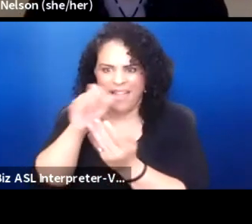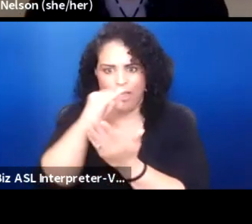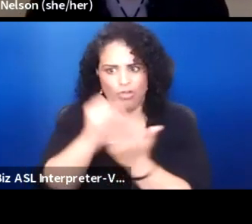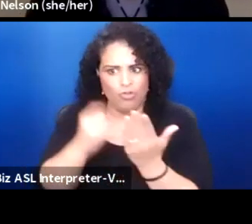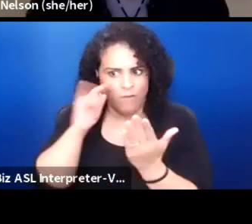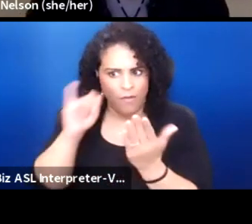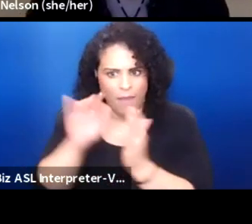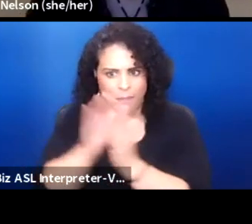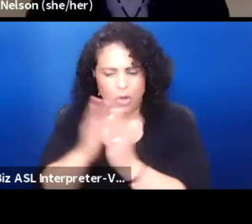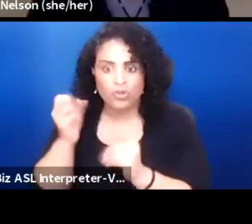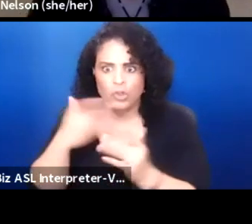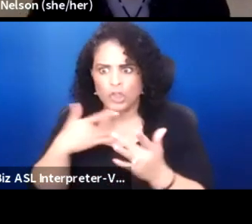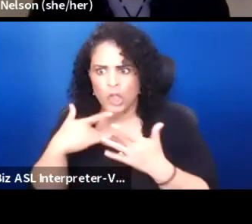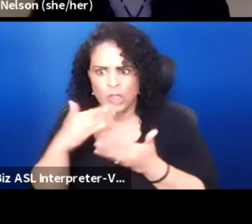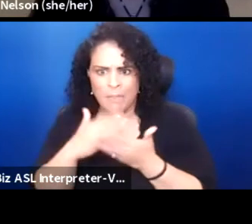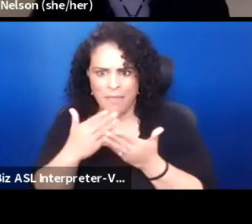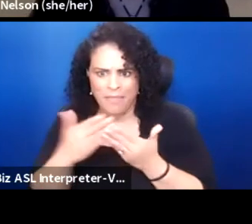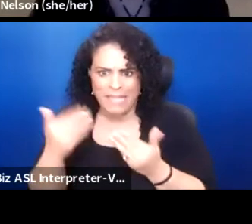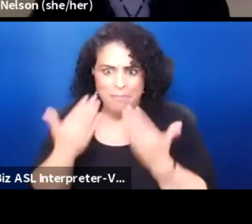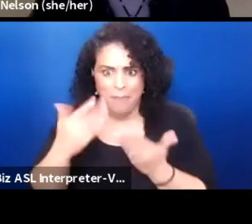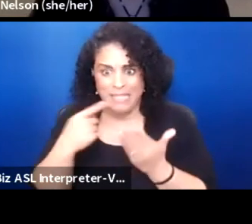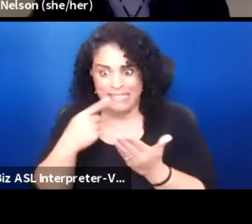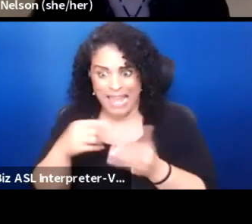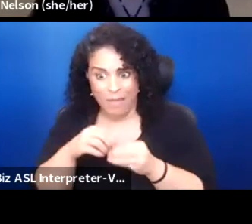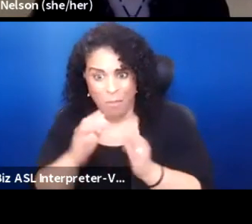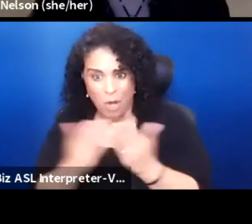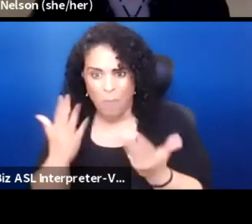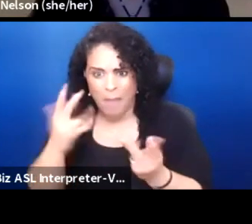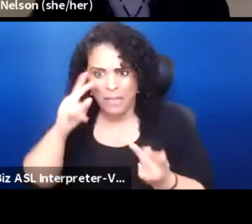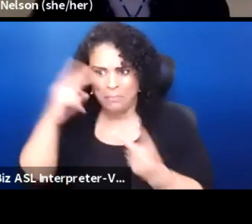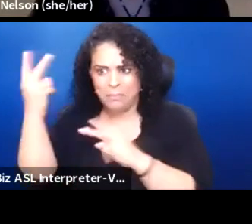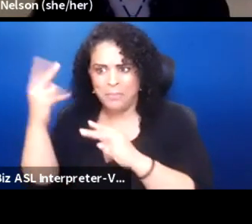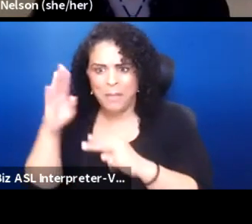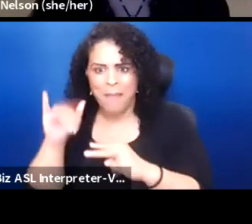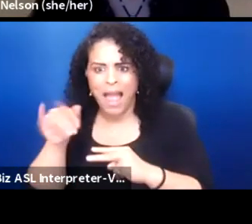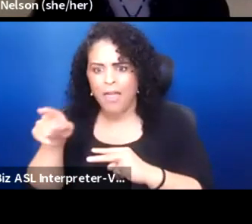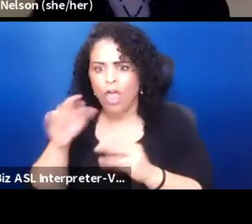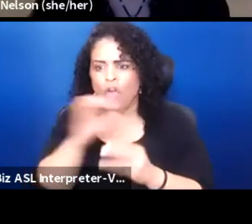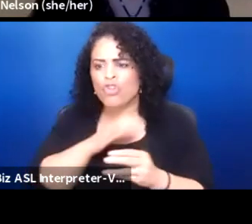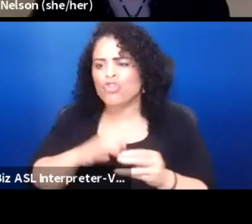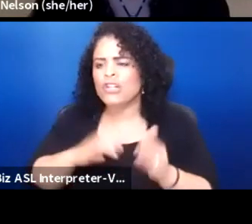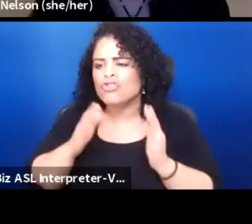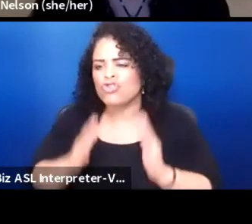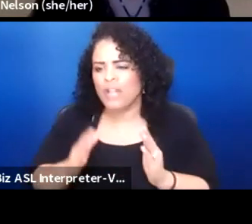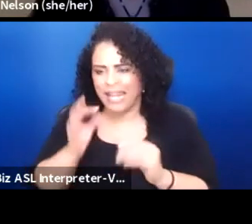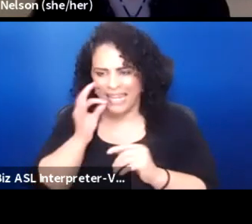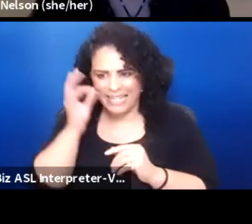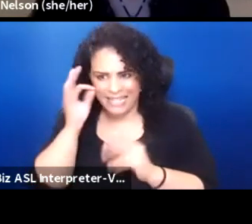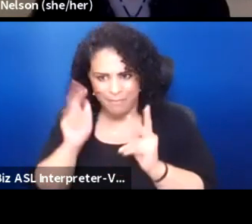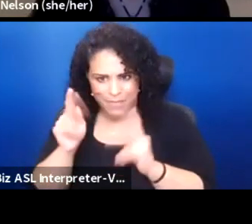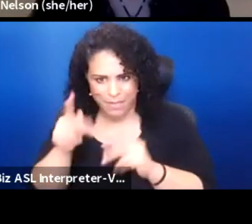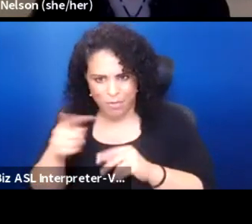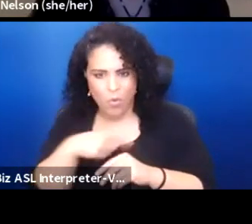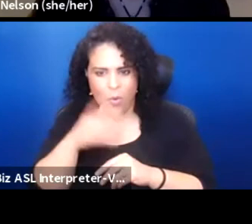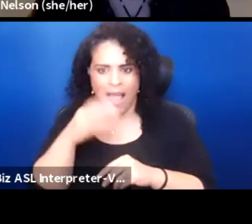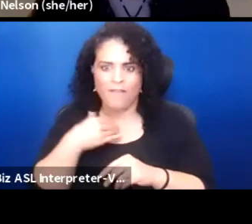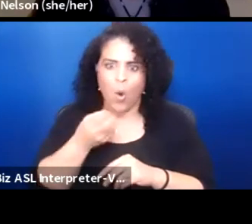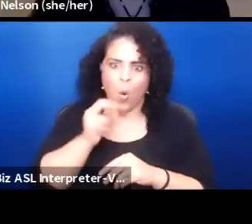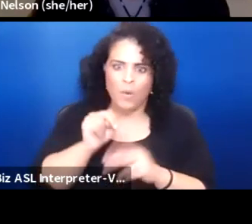that some of the things that might be said in the book might be misconstrued by the Christian Indians and that we would have our own people challenging the book